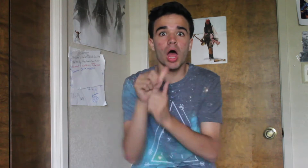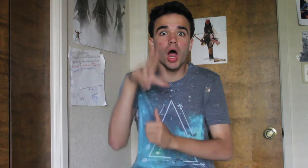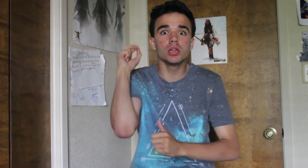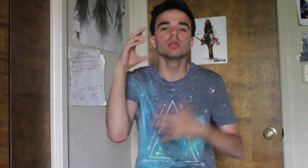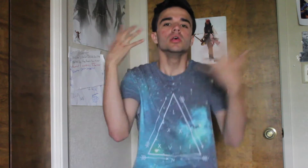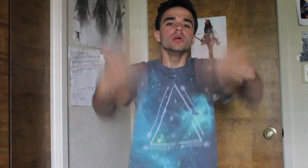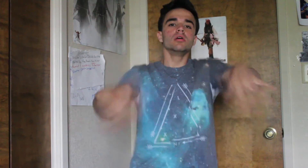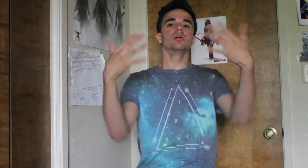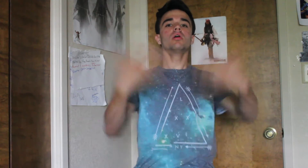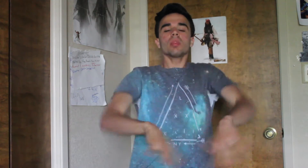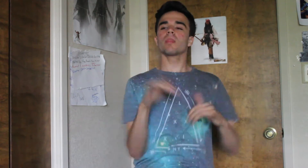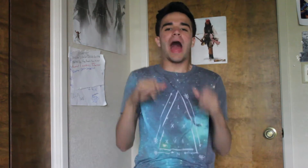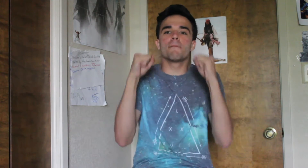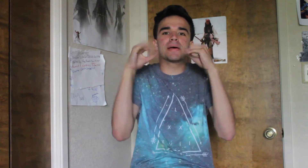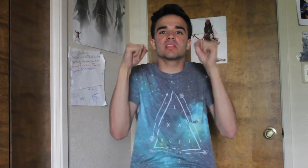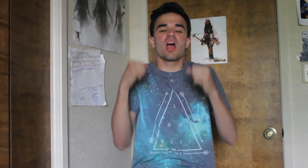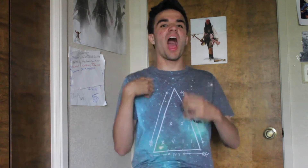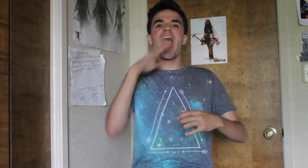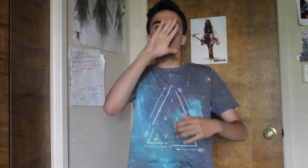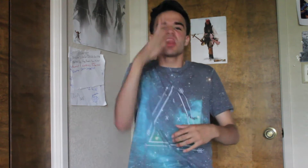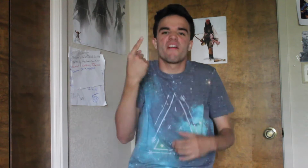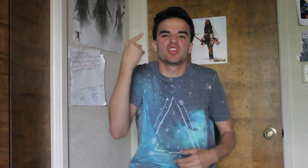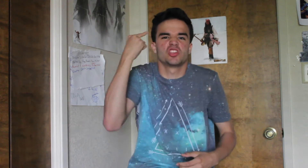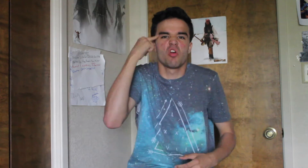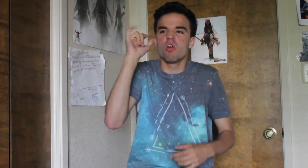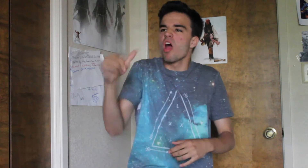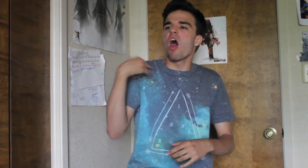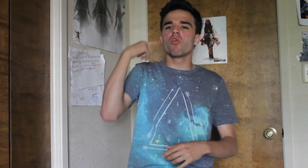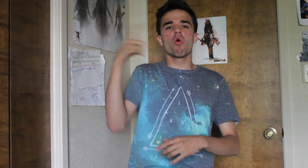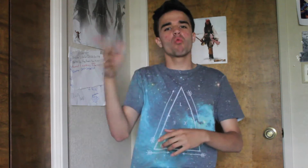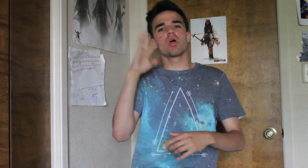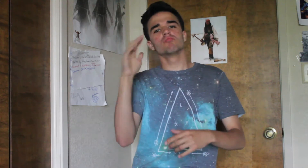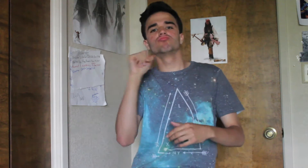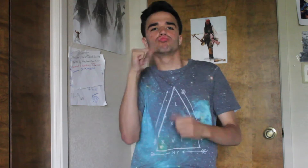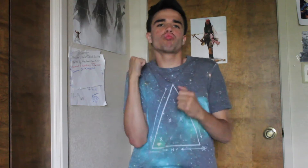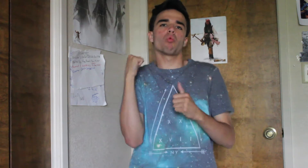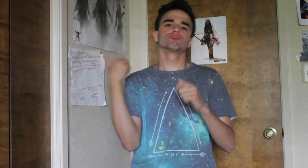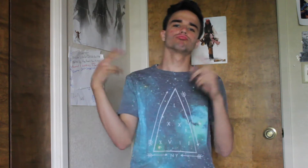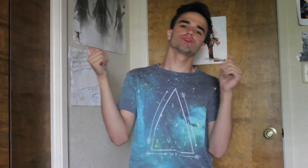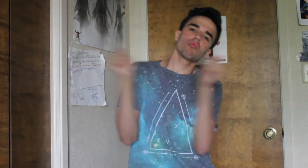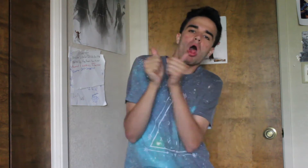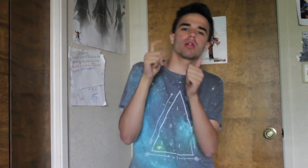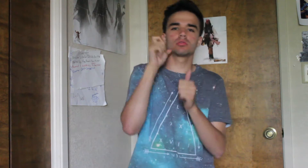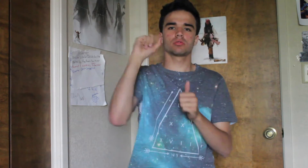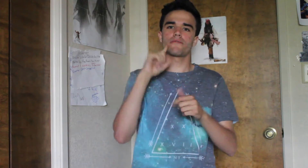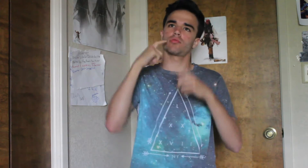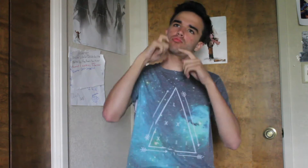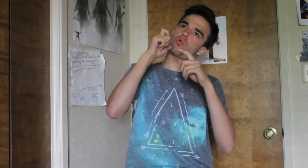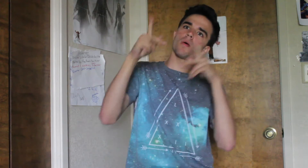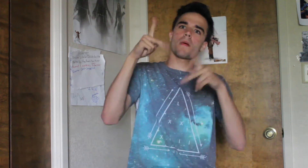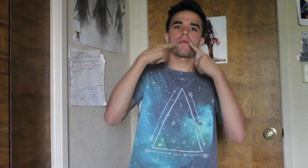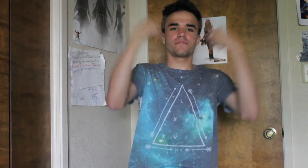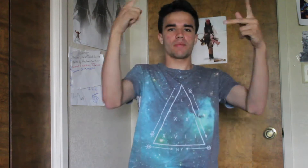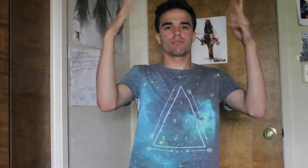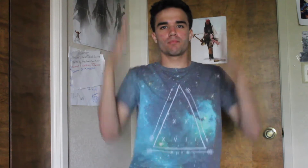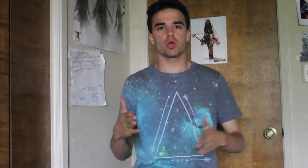I was shocked out with Nyle. I never thought maybe he won't with deaf people famous. Now, I see and so glad.